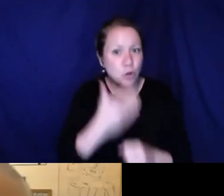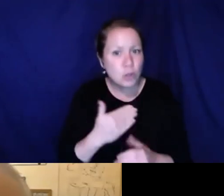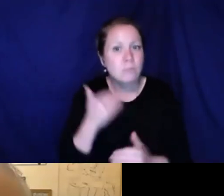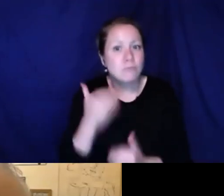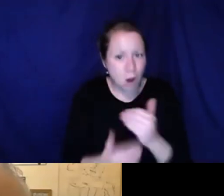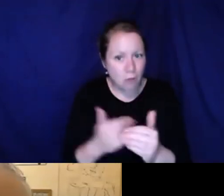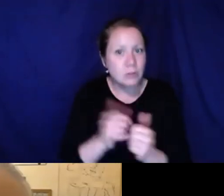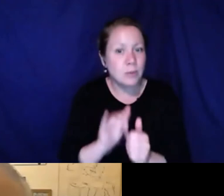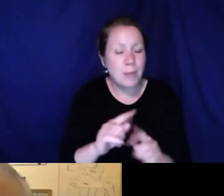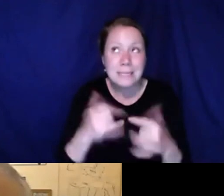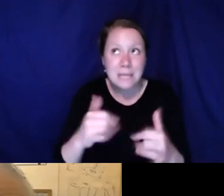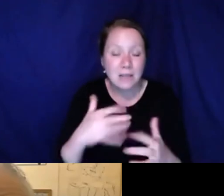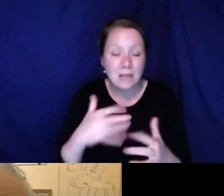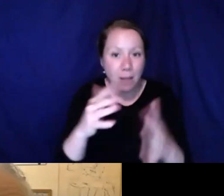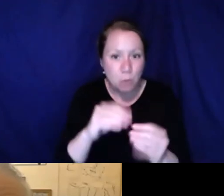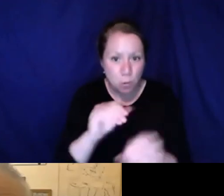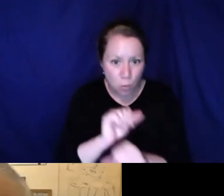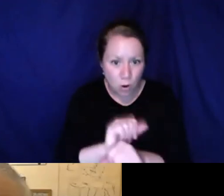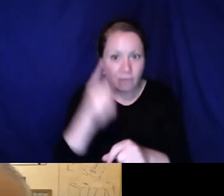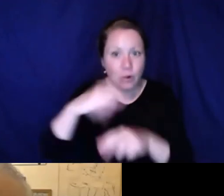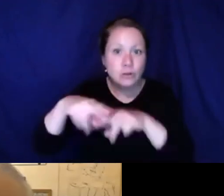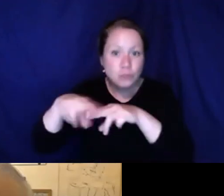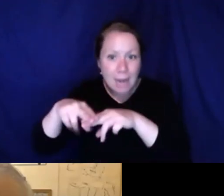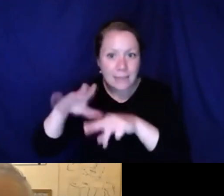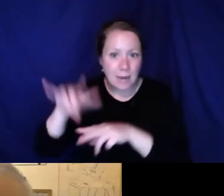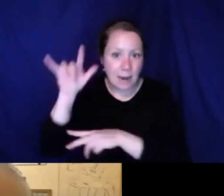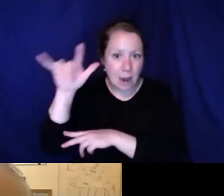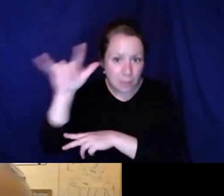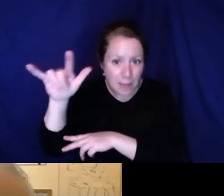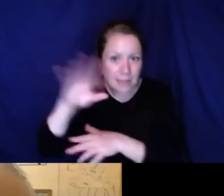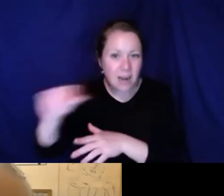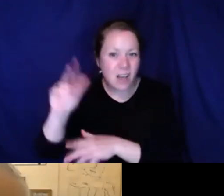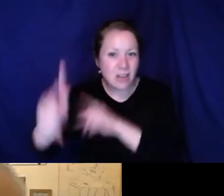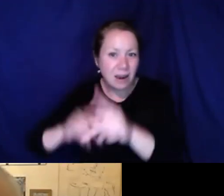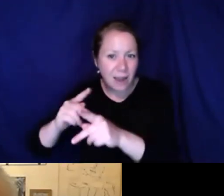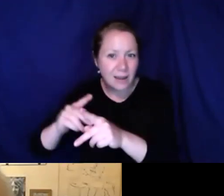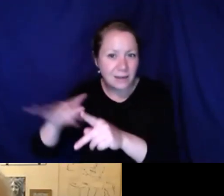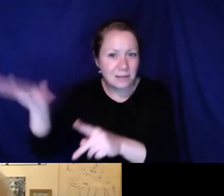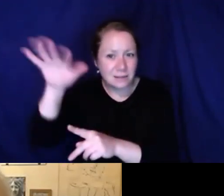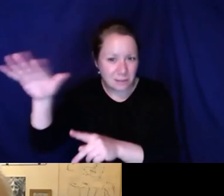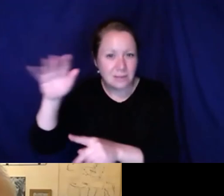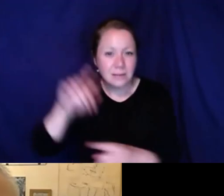are physical access. I think we have made steady progress on that. We have got a long way